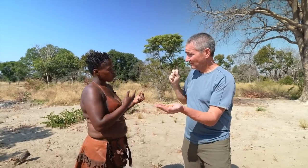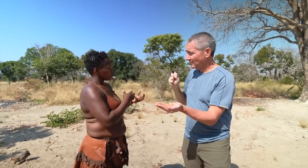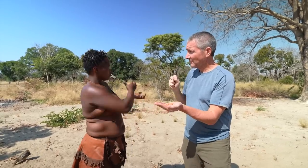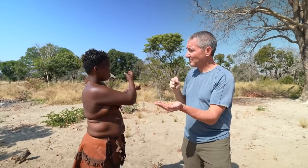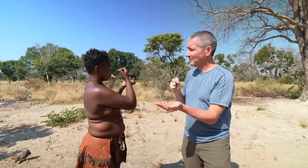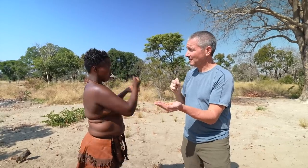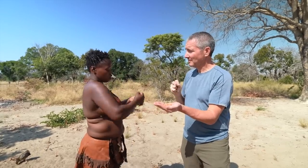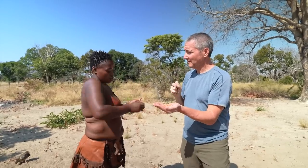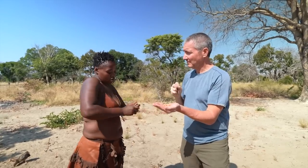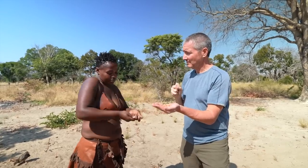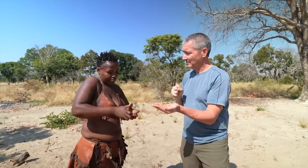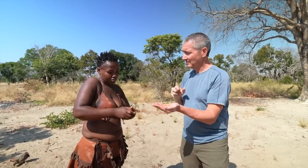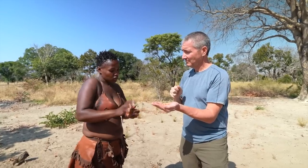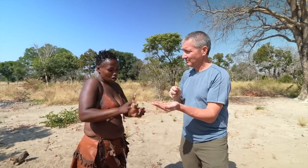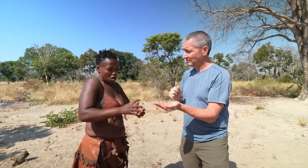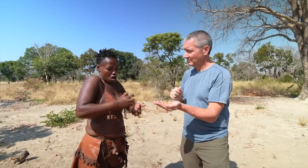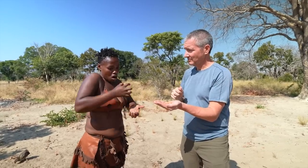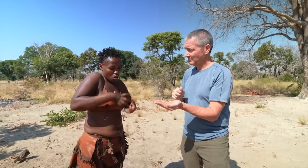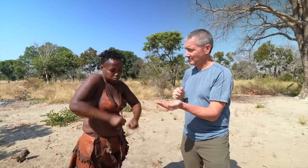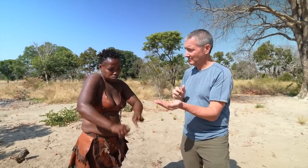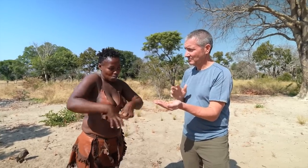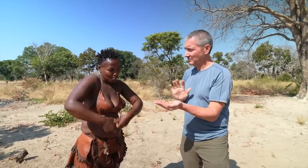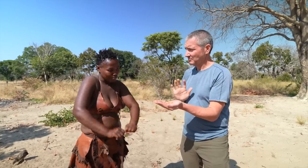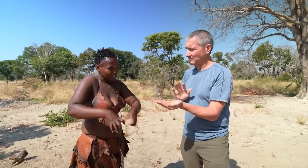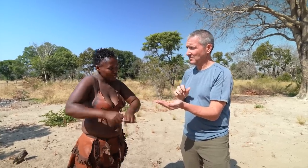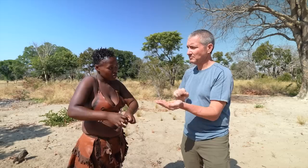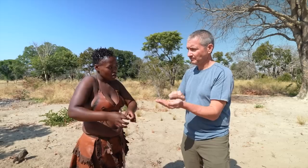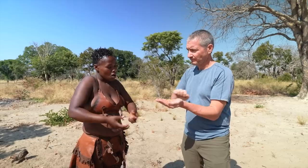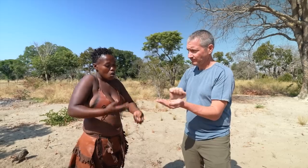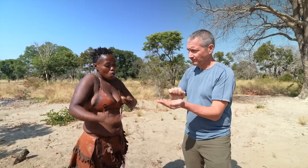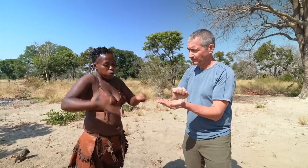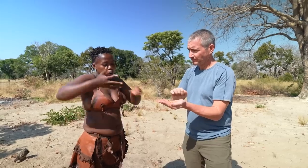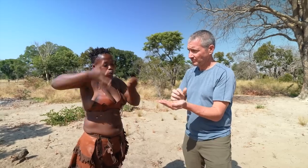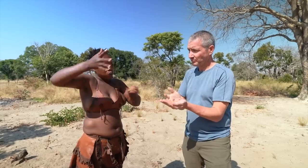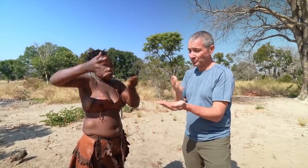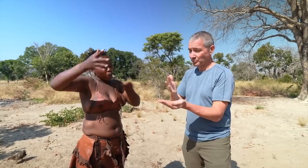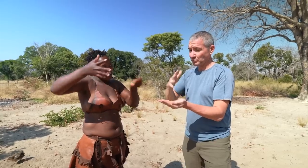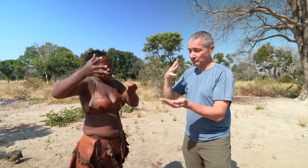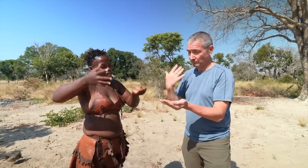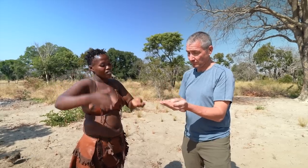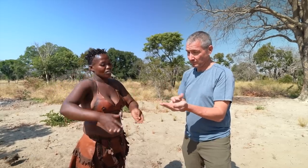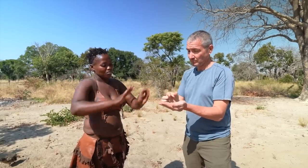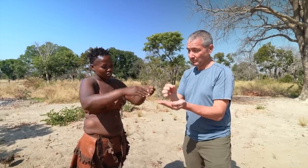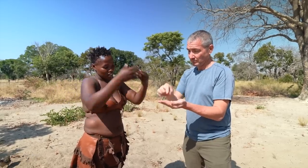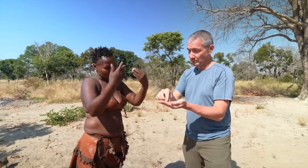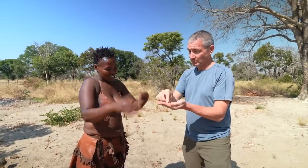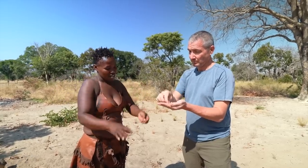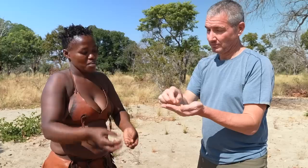When they fall to the ground, we gather them from there.